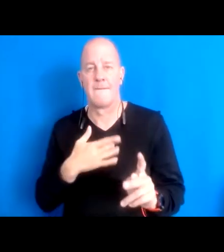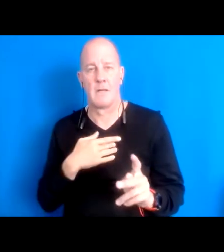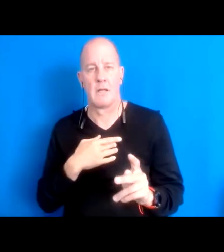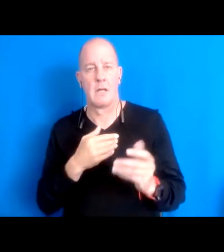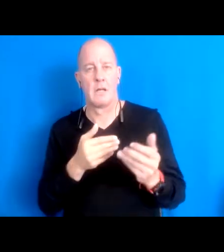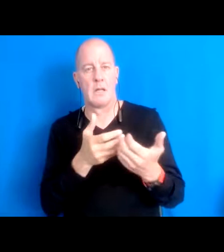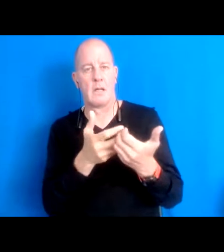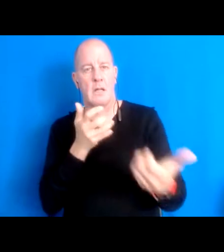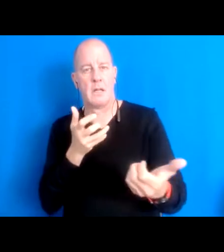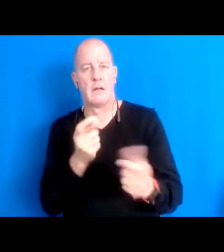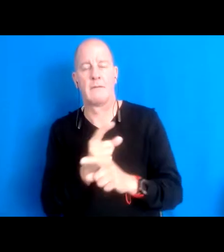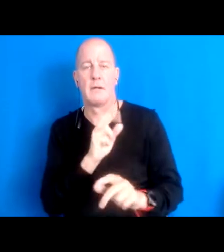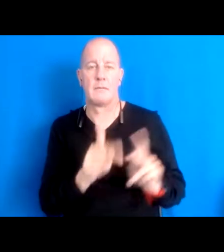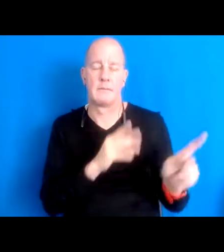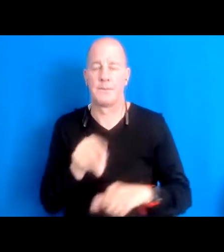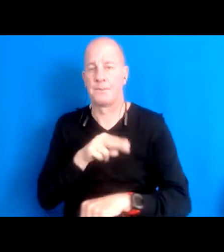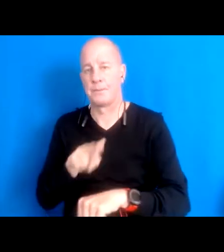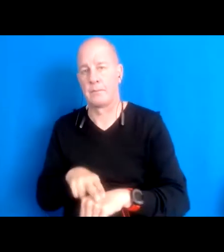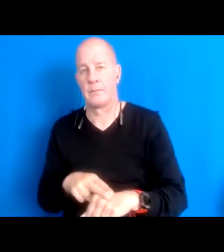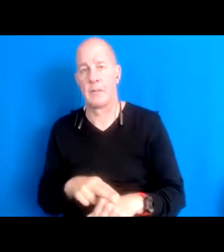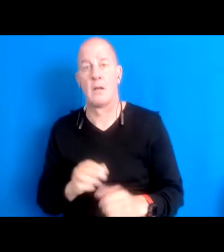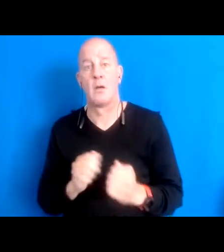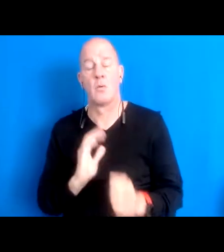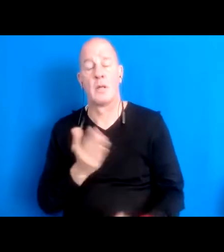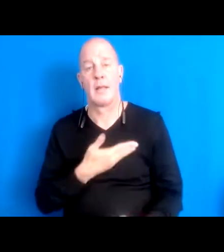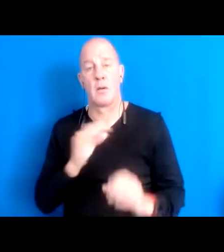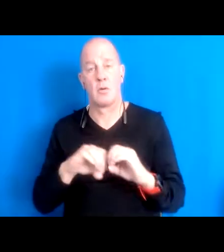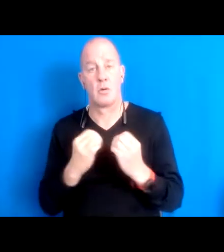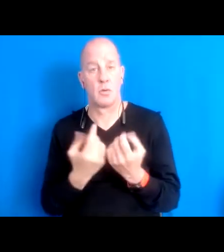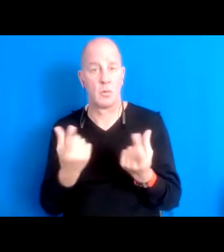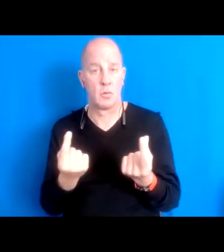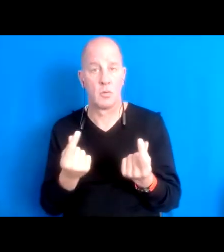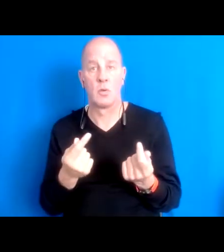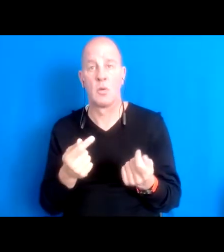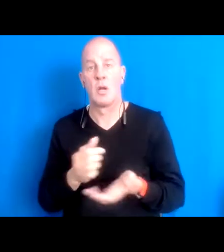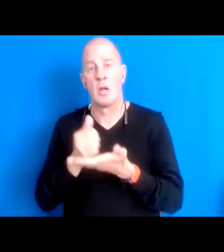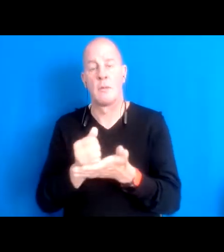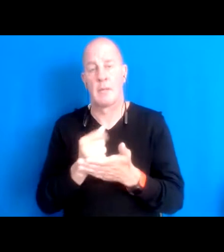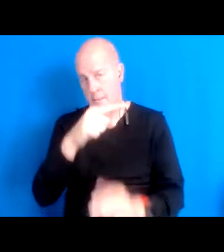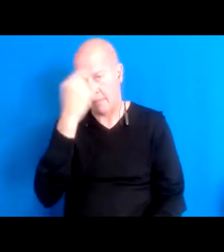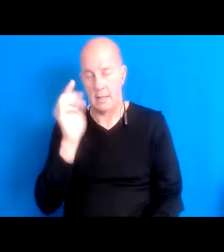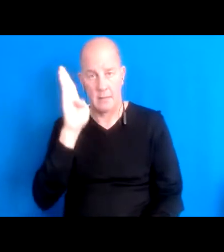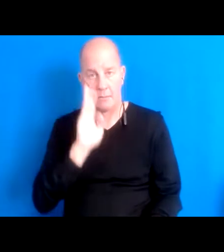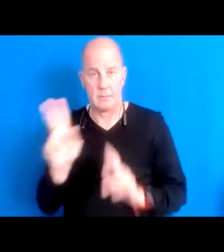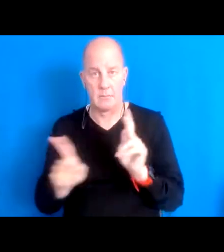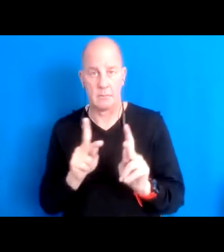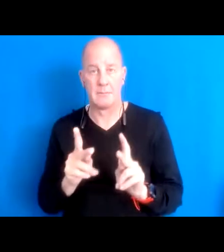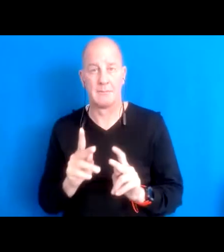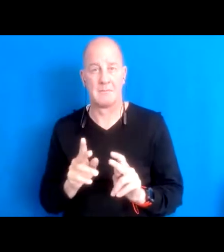16:05:09 And so what we're doing at childhood is really help, particularly black and brown folks folks who have been told that they are not part of nature they do not have access